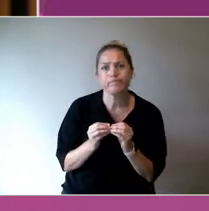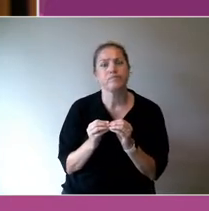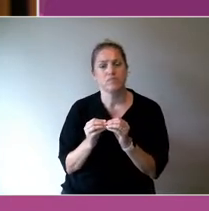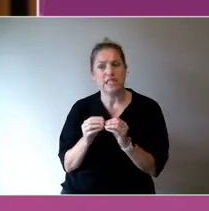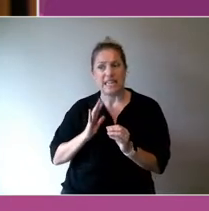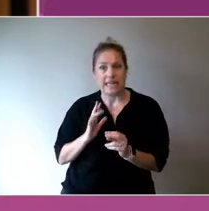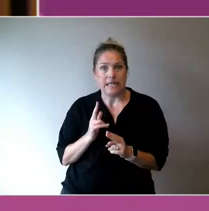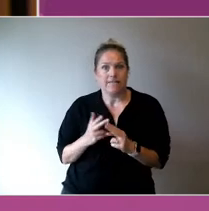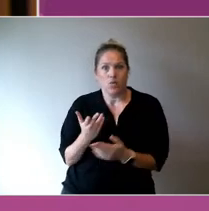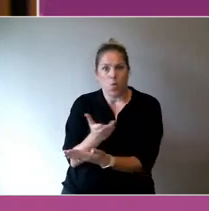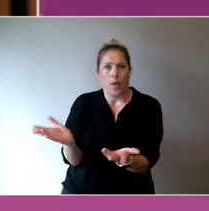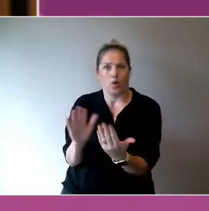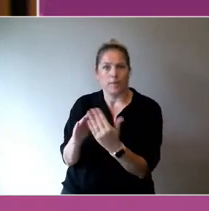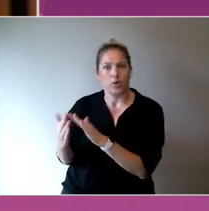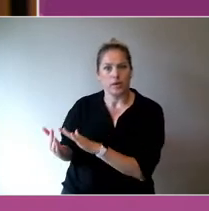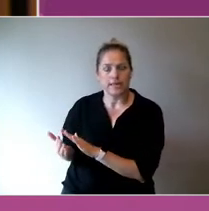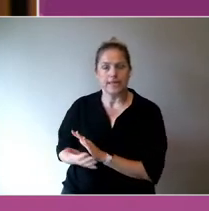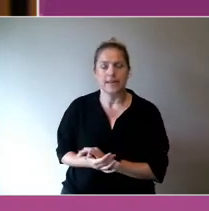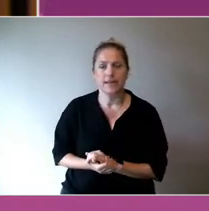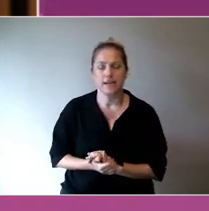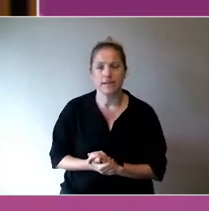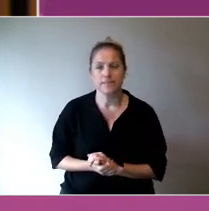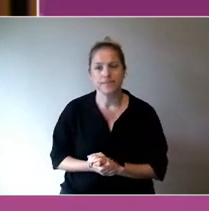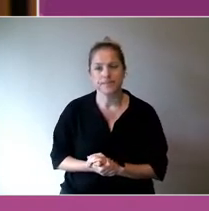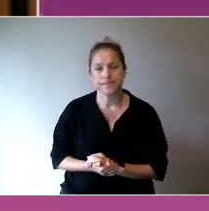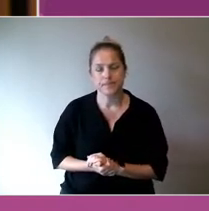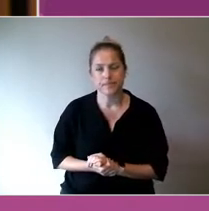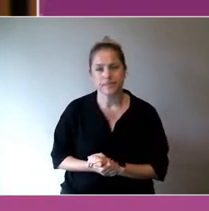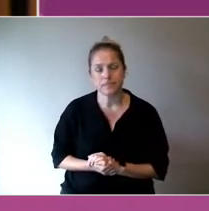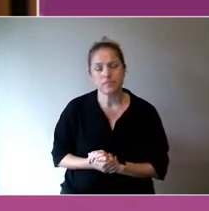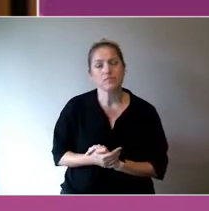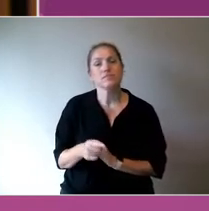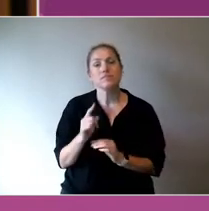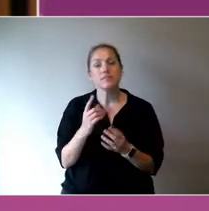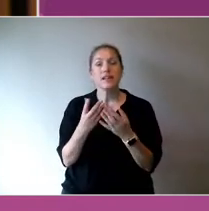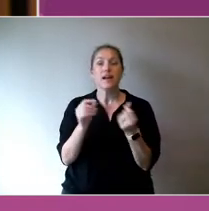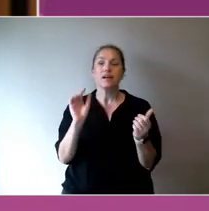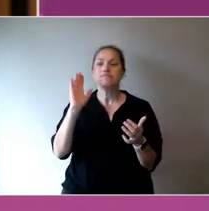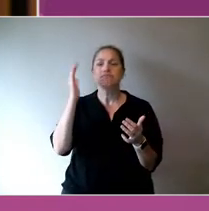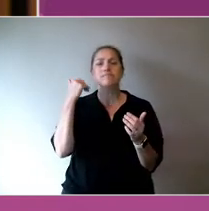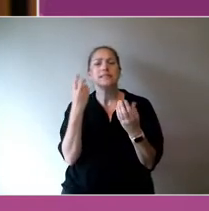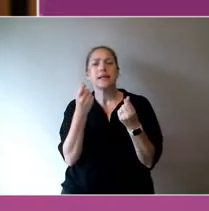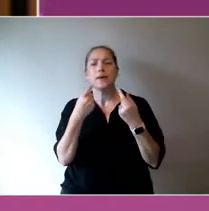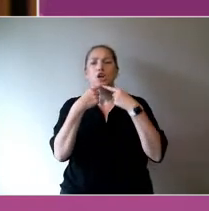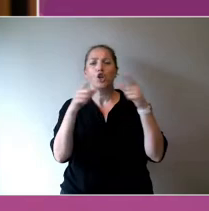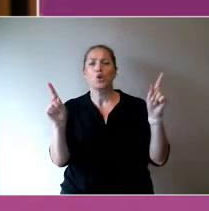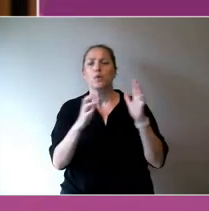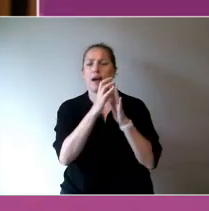There was, you know, some news articles earlier in the year about a community in the mountains